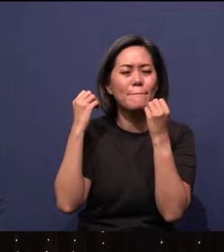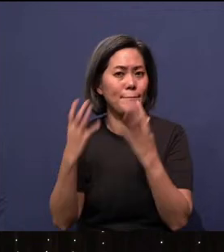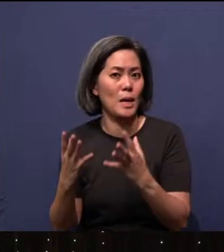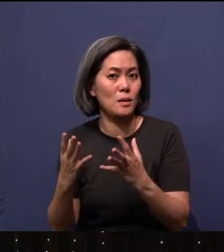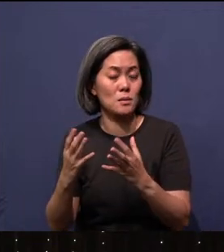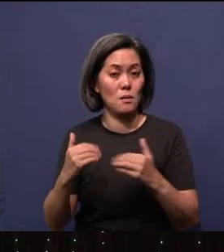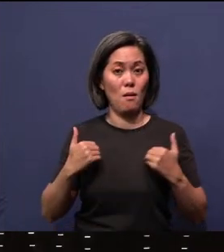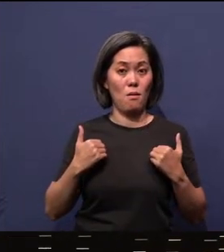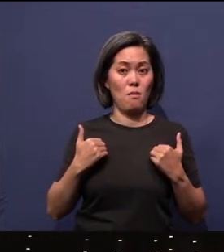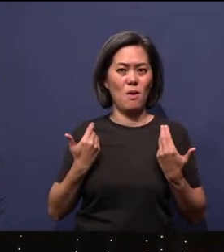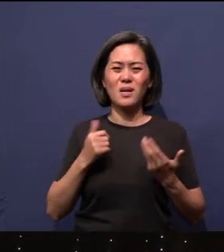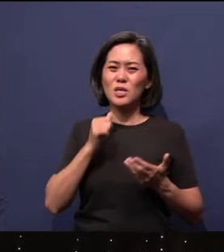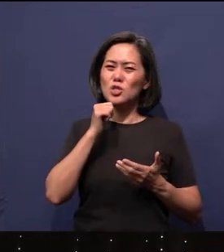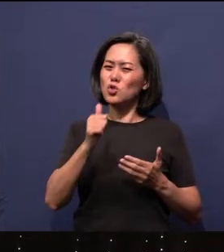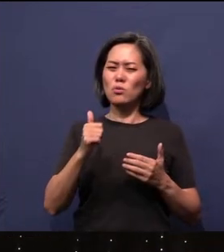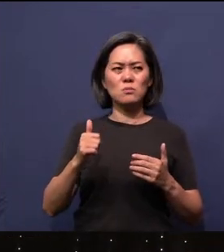young - not even our young people - our